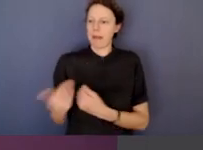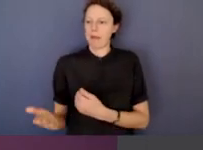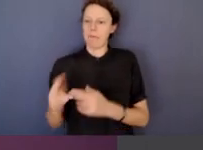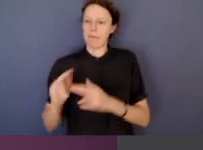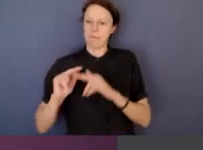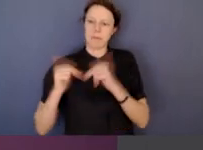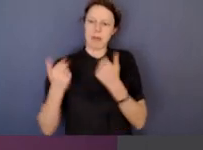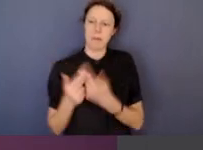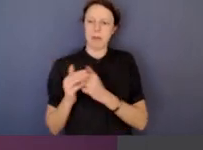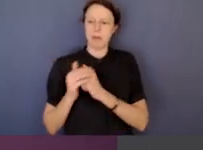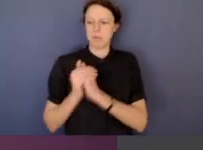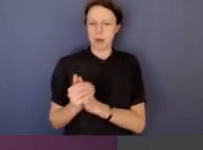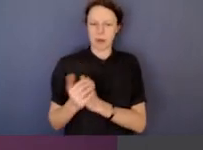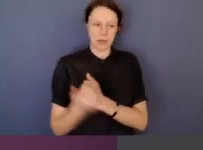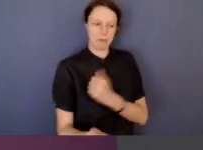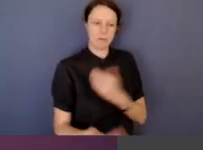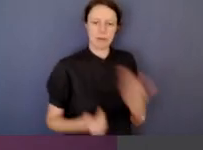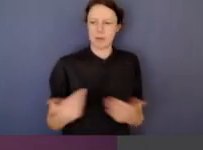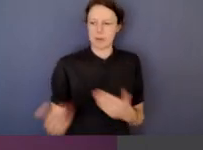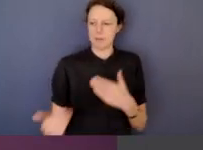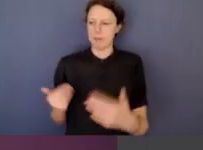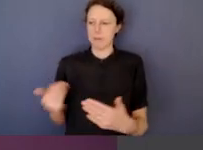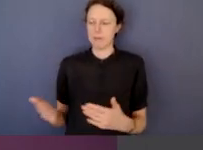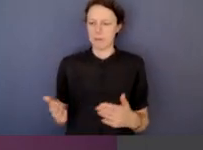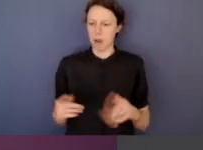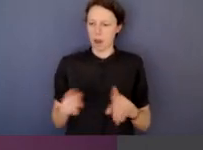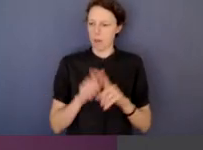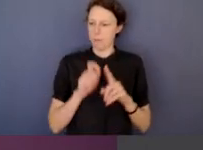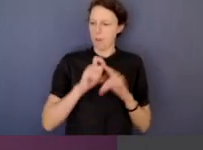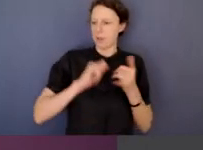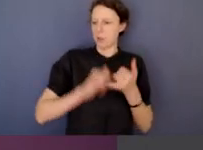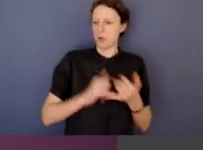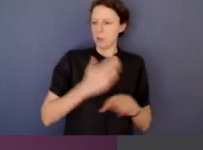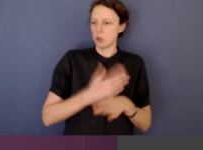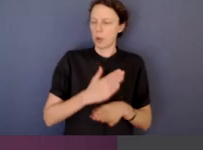of course, in the old civil service.